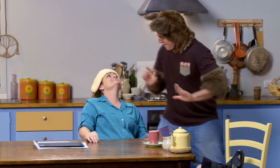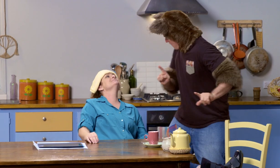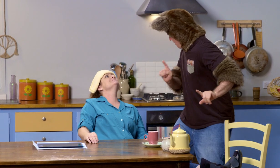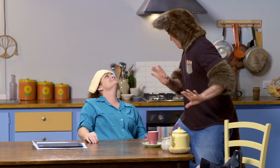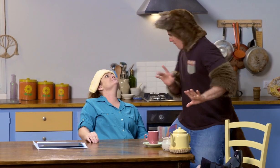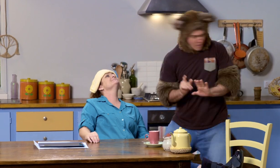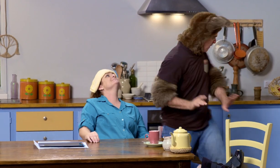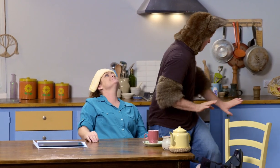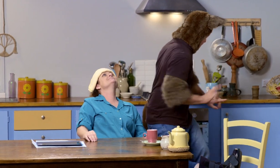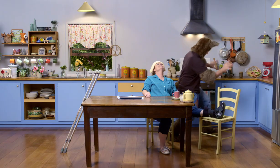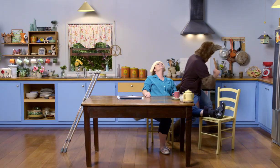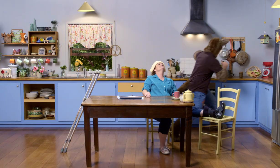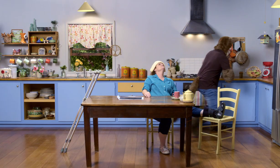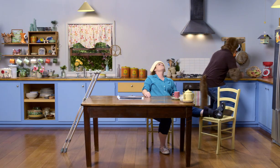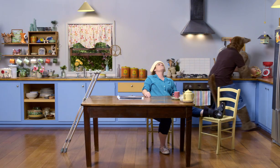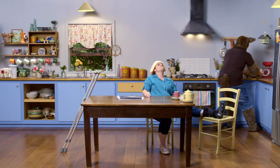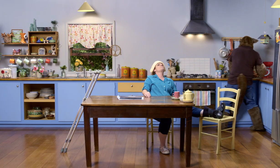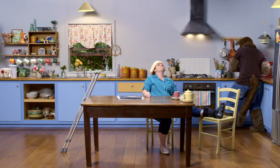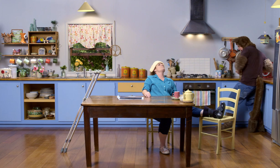OK. Ah. Right.